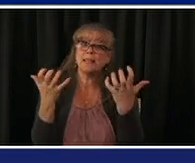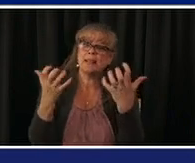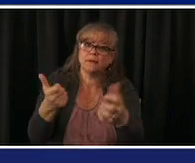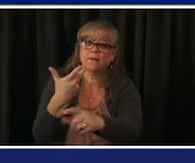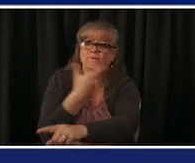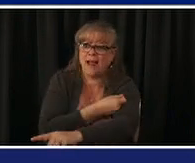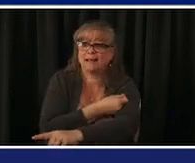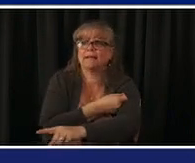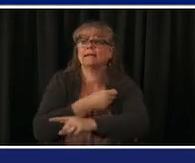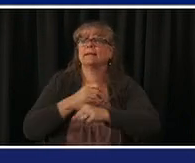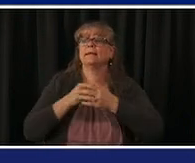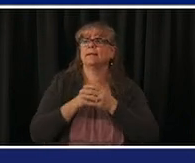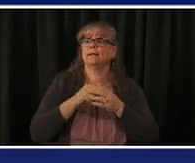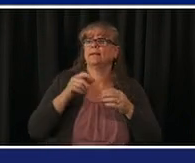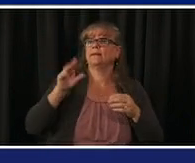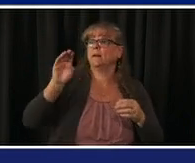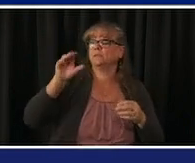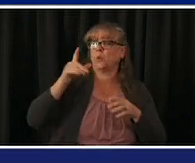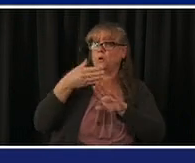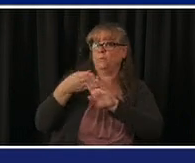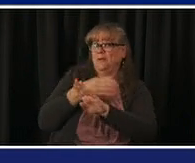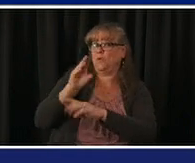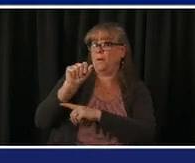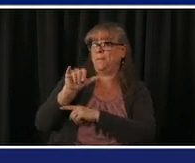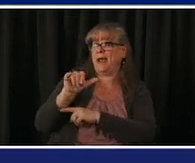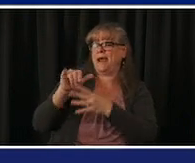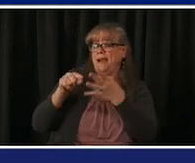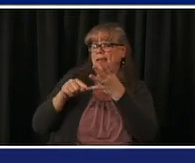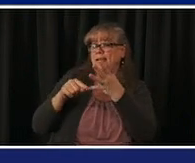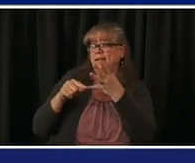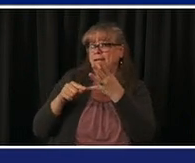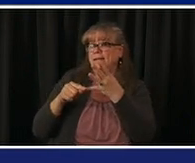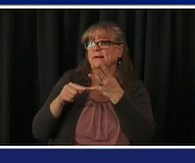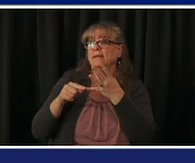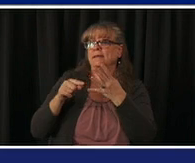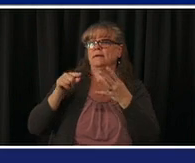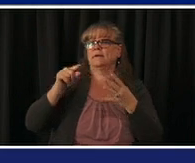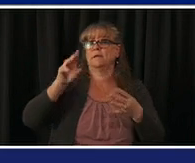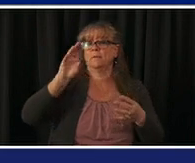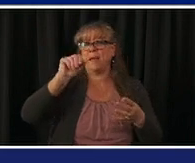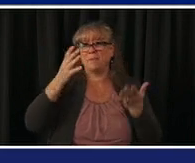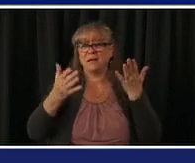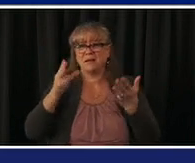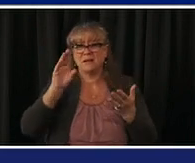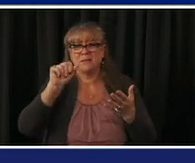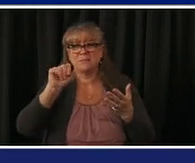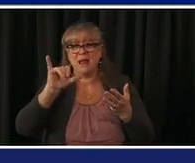of may so mid to late may six to eight weeks from the opening of the vaccine to everybody